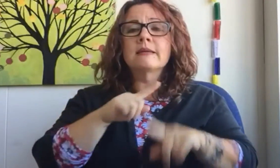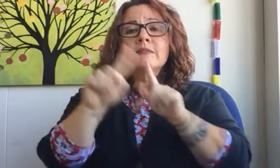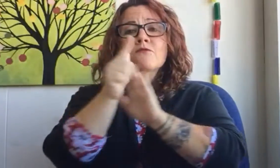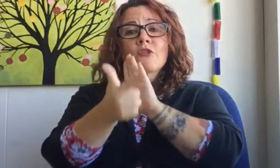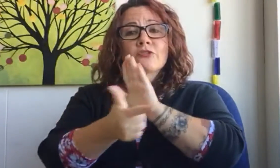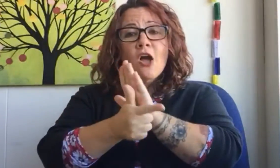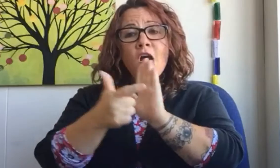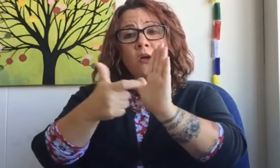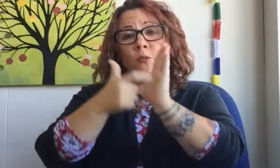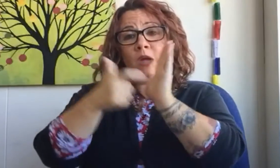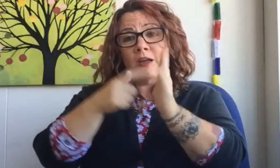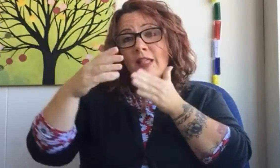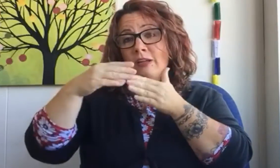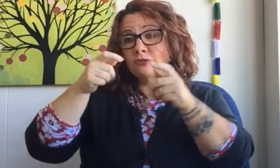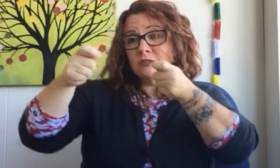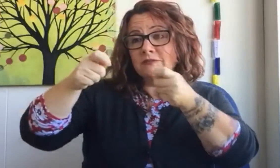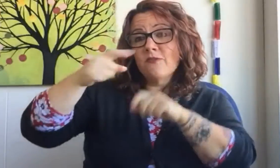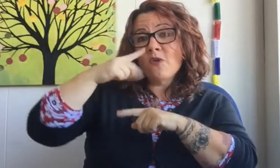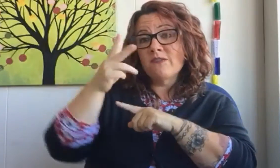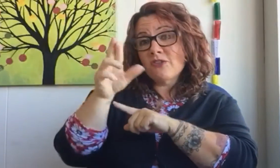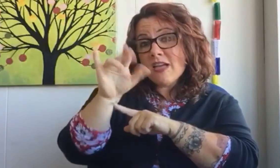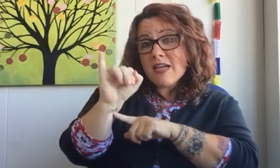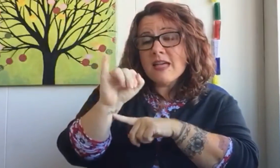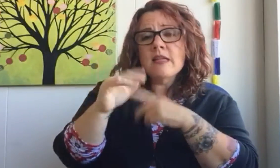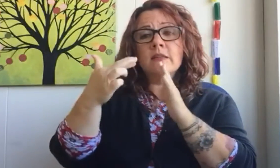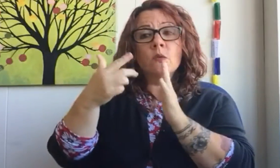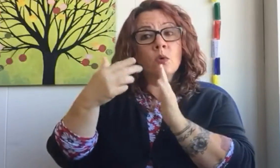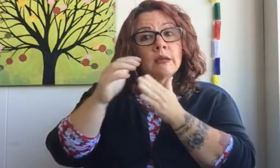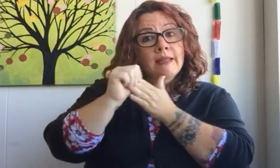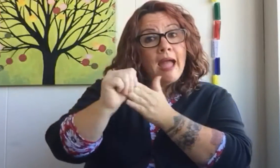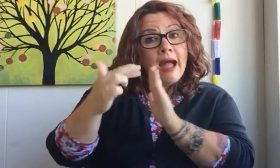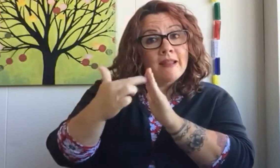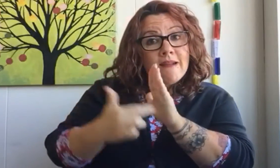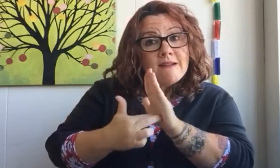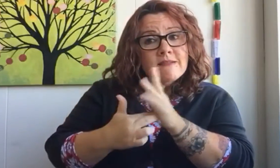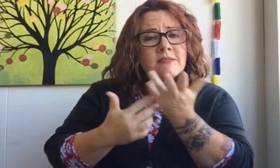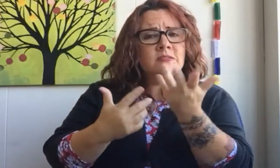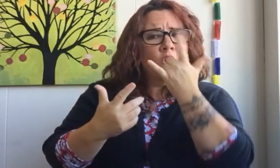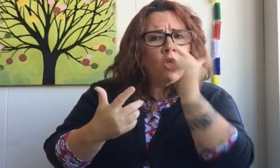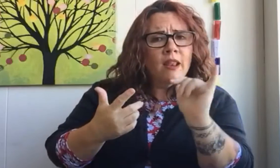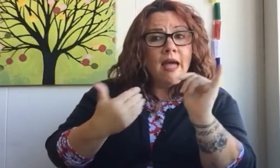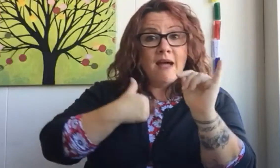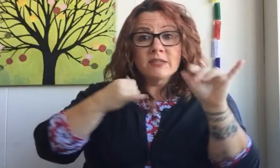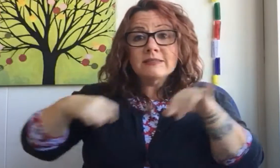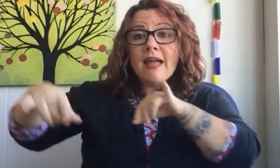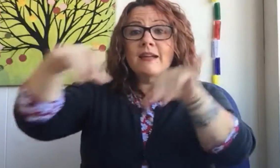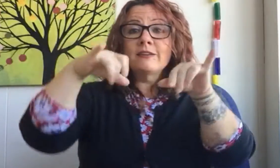What are some of the legal requirements, regulations, or guidelines? Are there any?